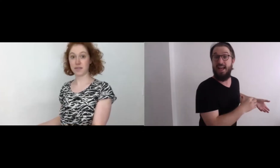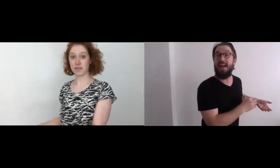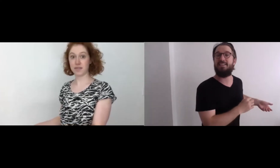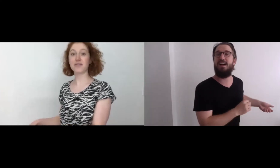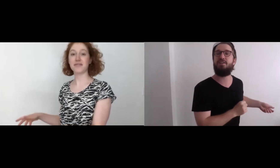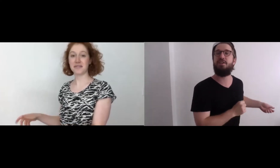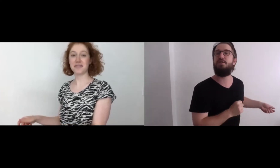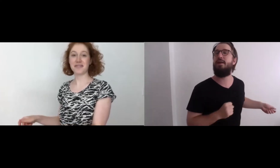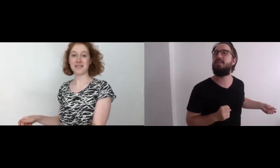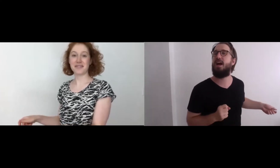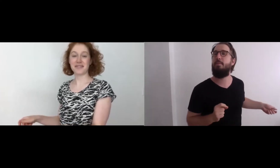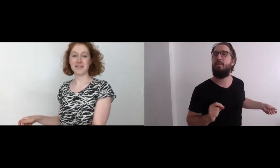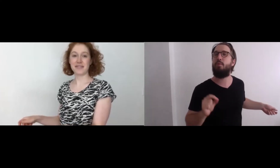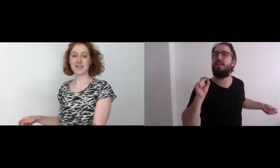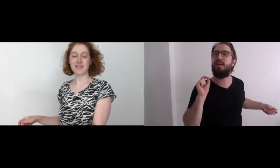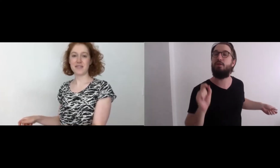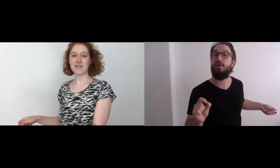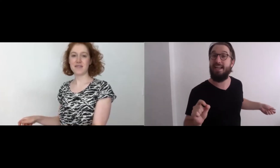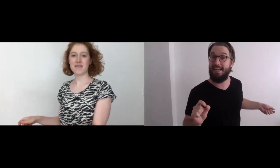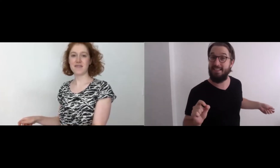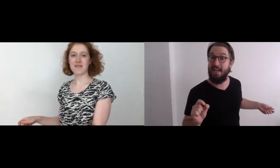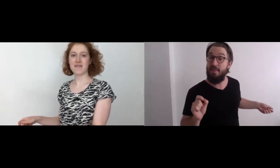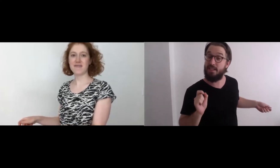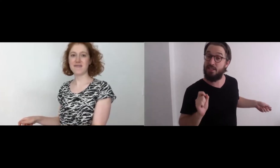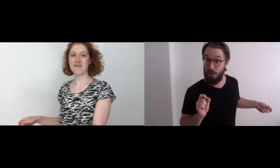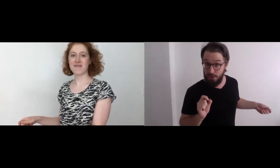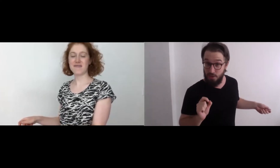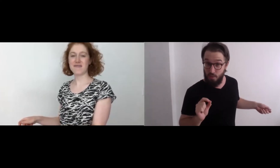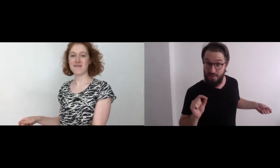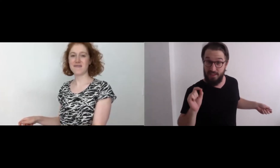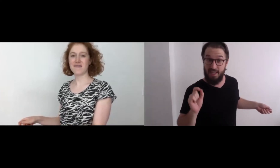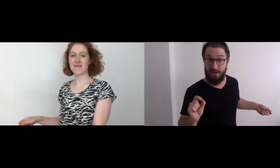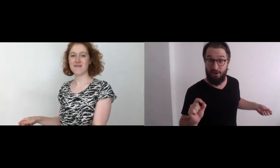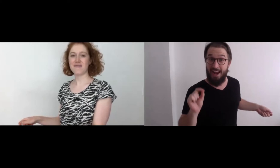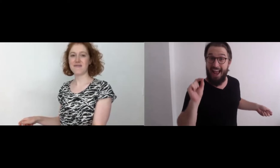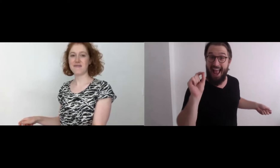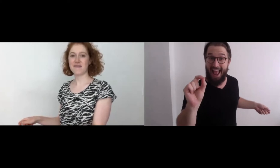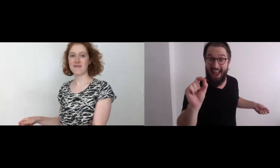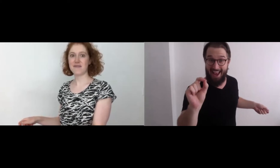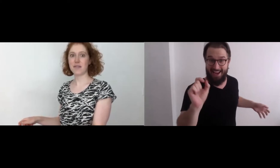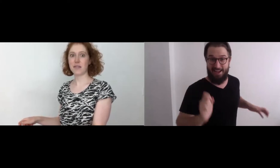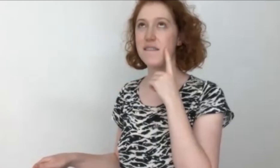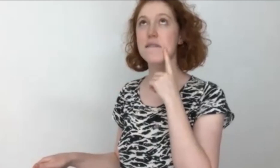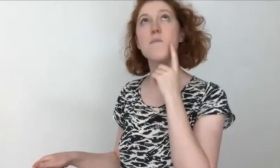and Tasha, you have to come up with an ingredient that starts with the letter A.